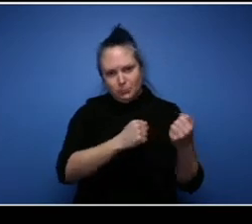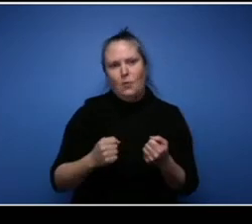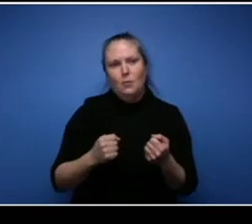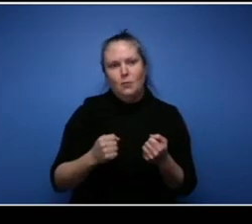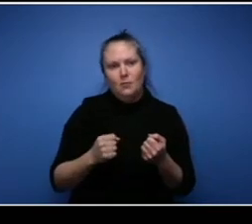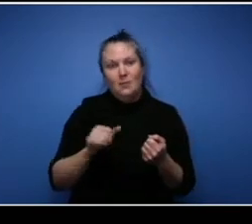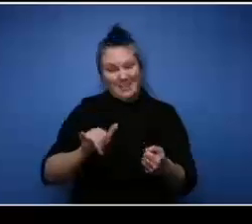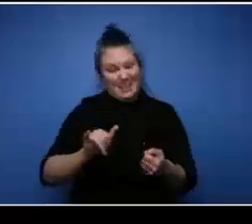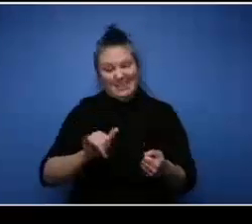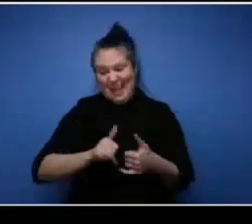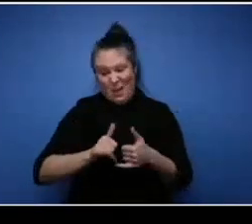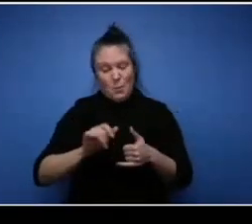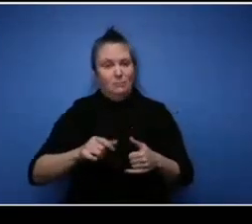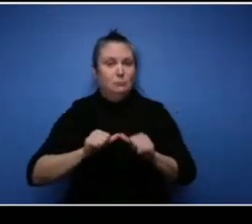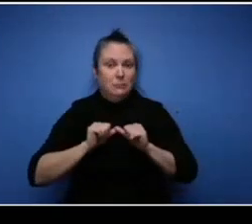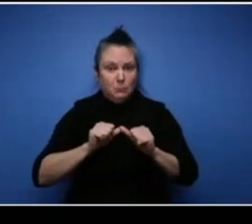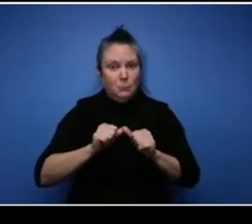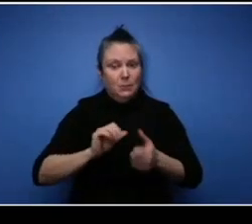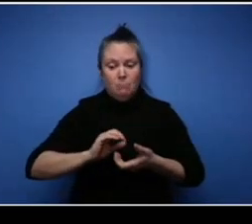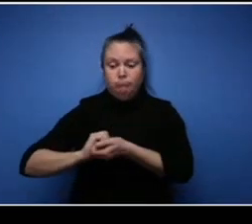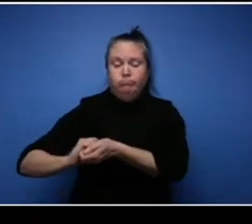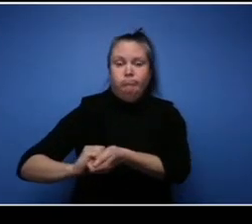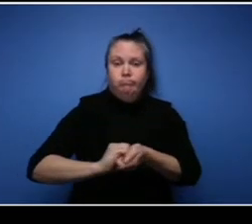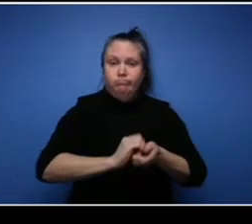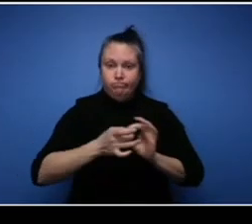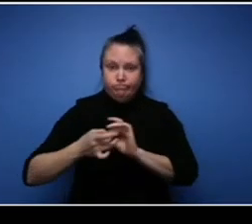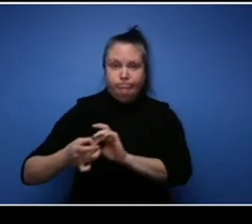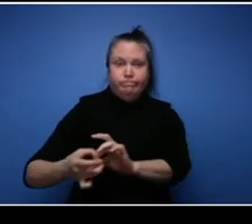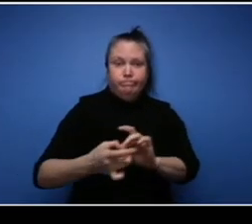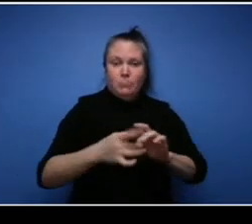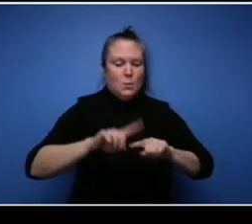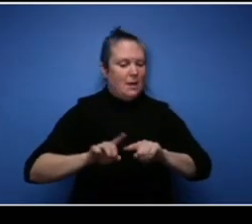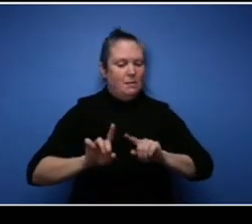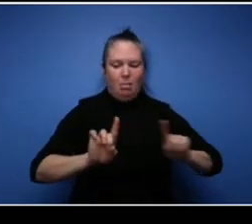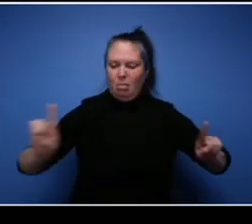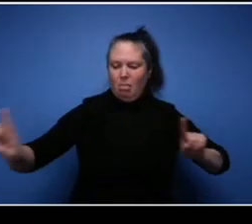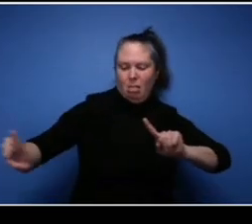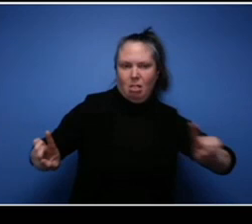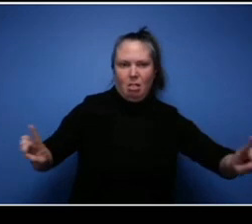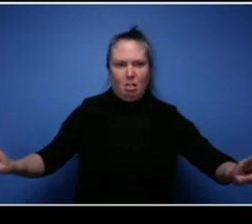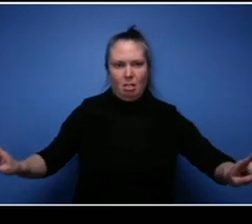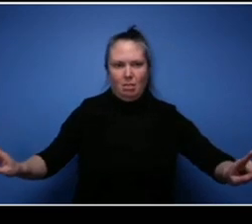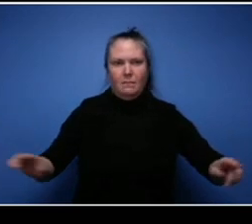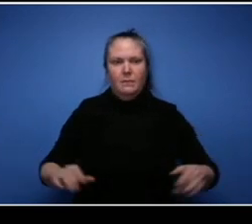Yeah I love that and I love how you just kept the bracelet on because I mean like you don't